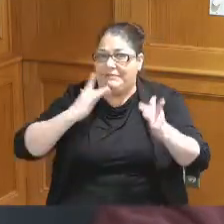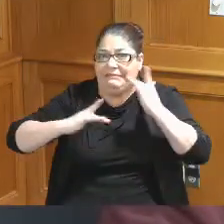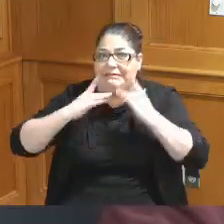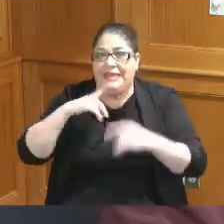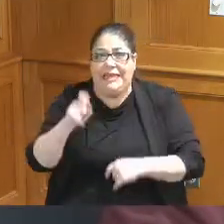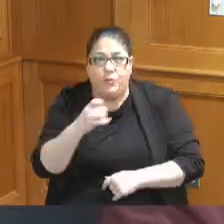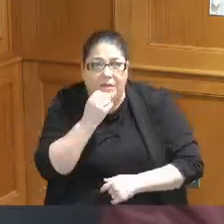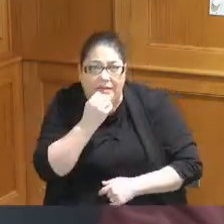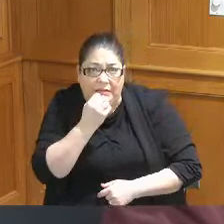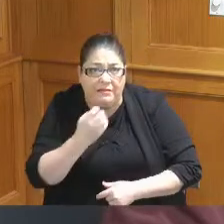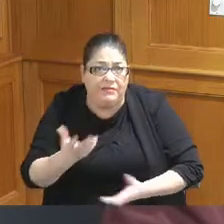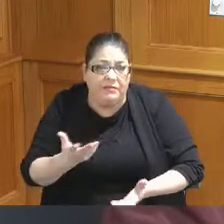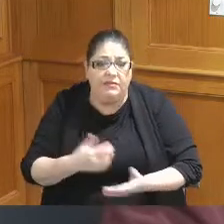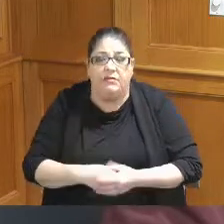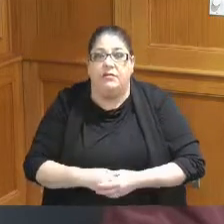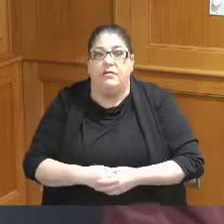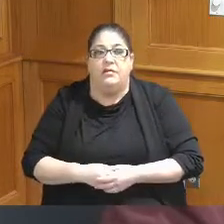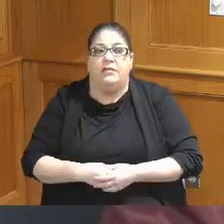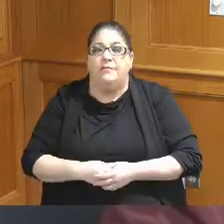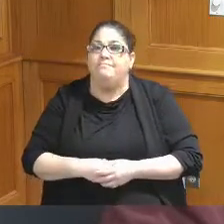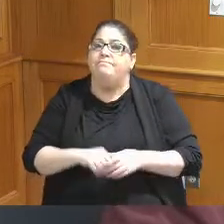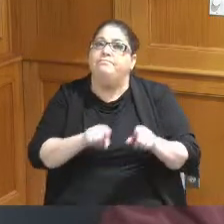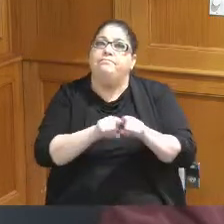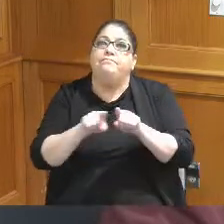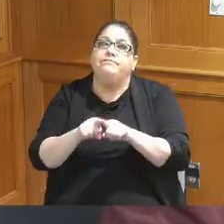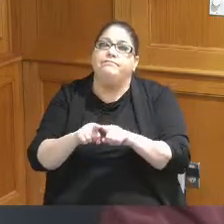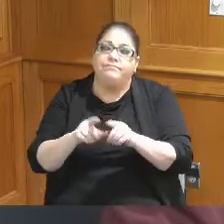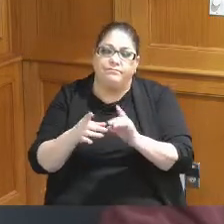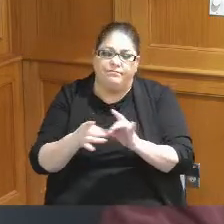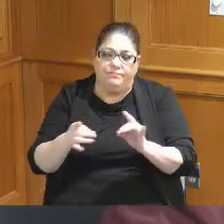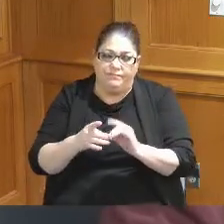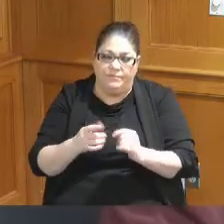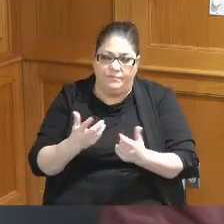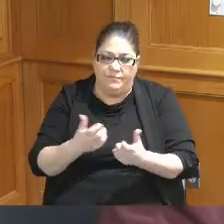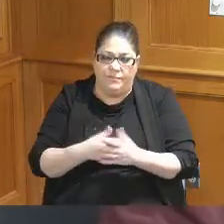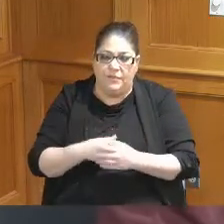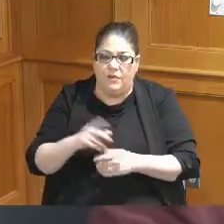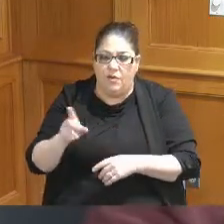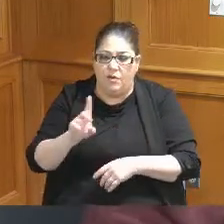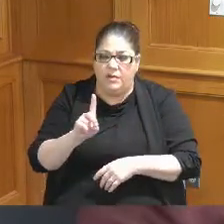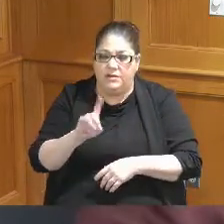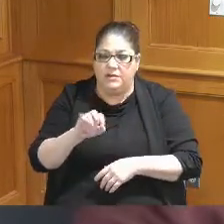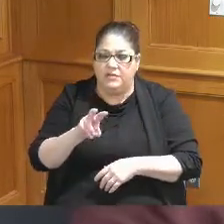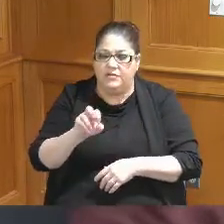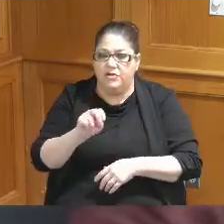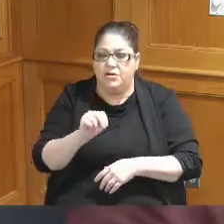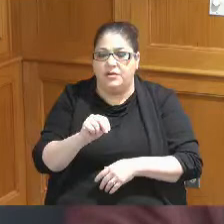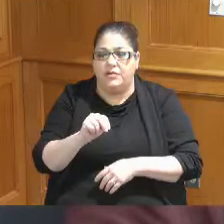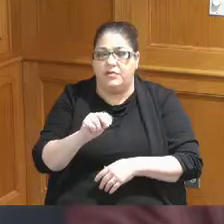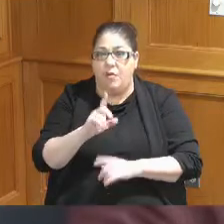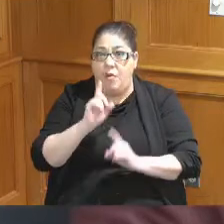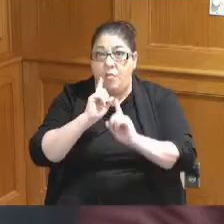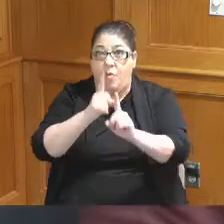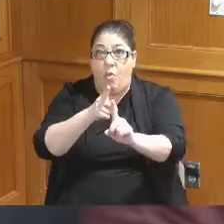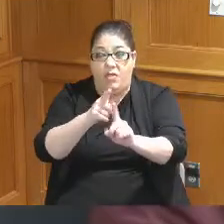so I also wanted to say your diversion goals you decided to increase them in the future I